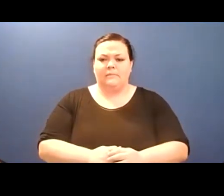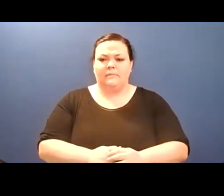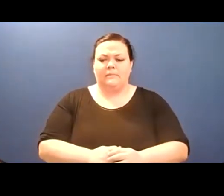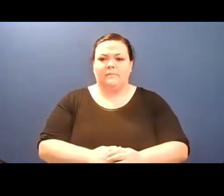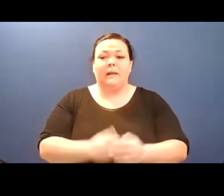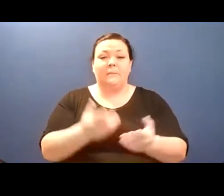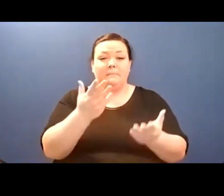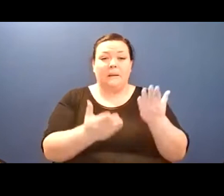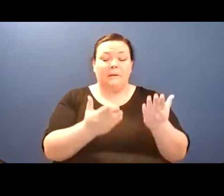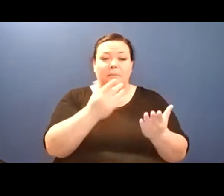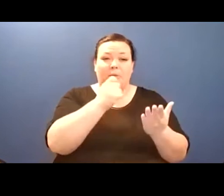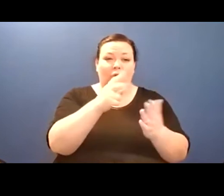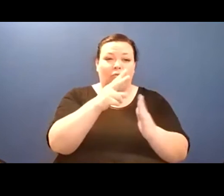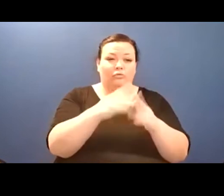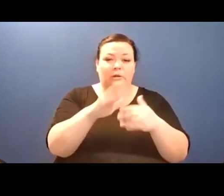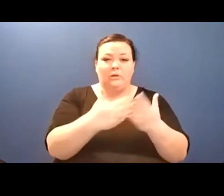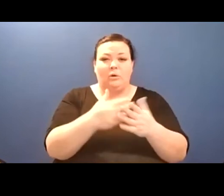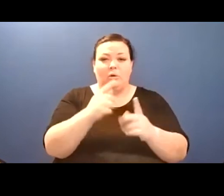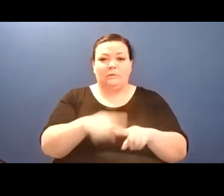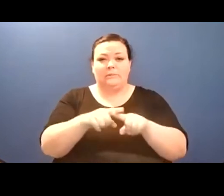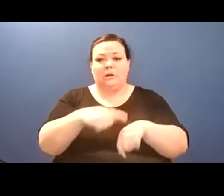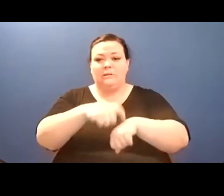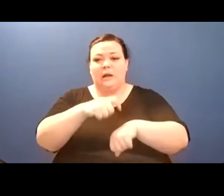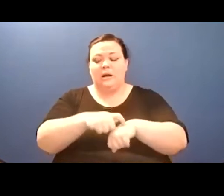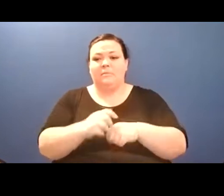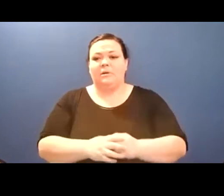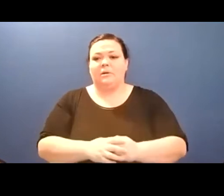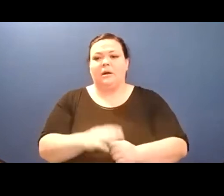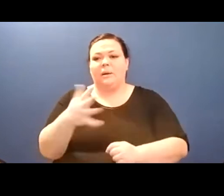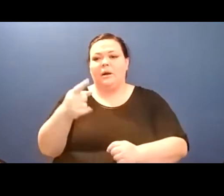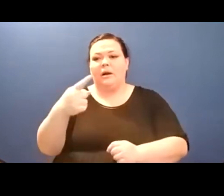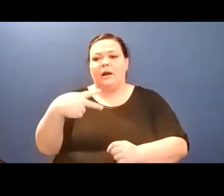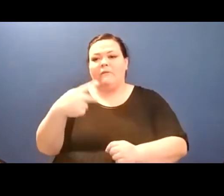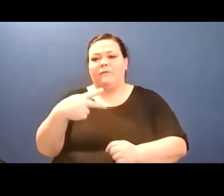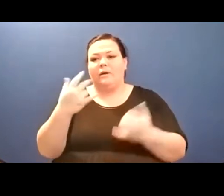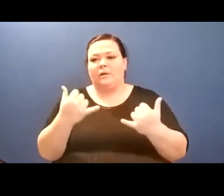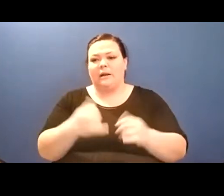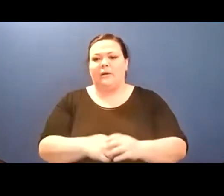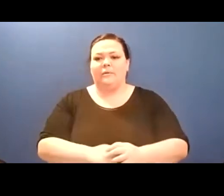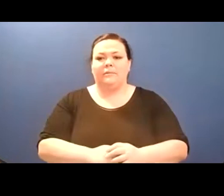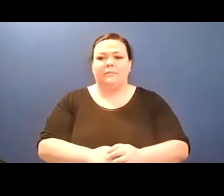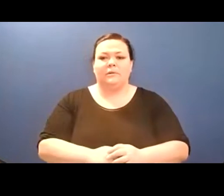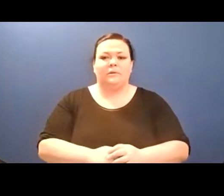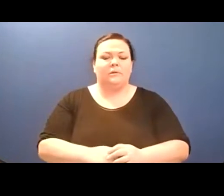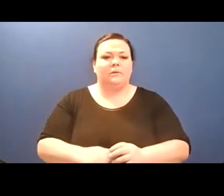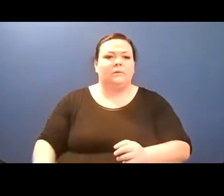feast of artifice./ The weather reports itself to a wall that is a dead vertical left./